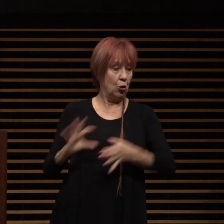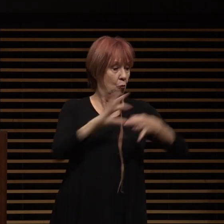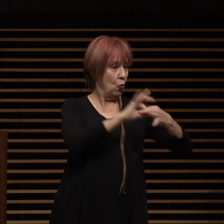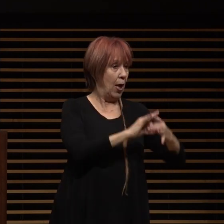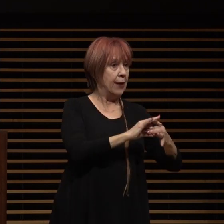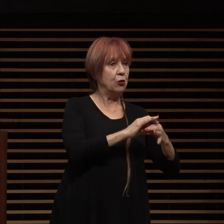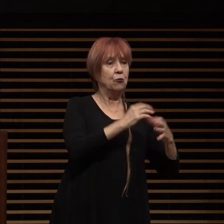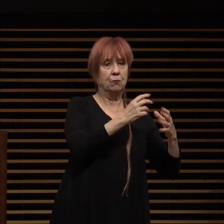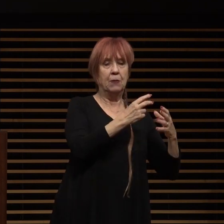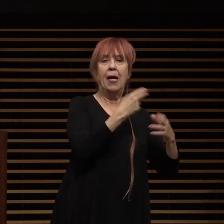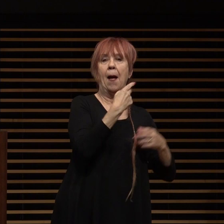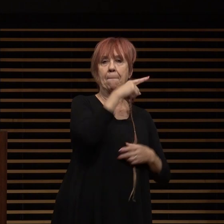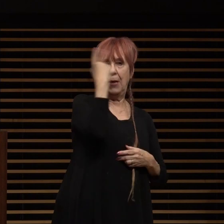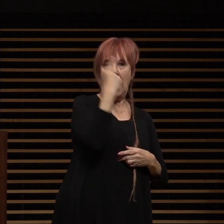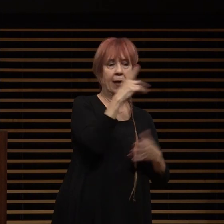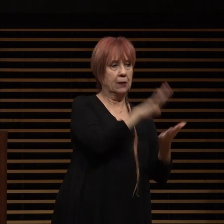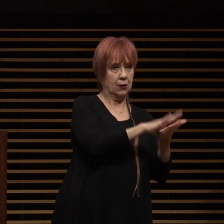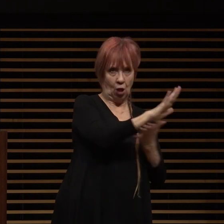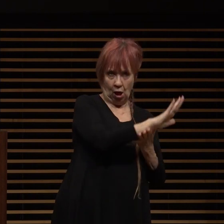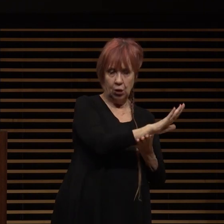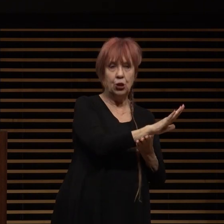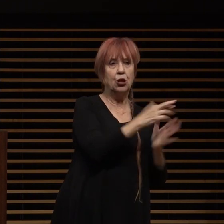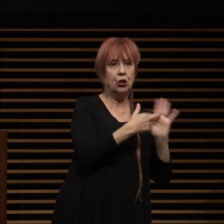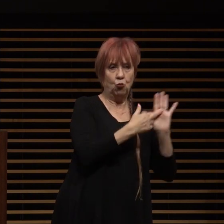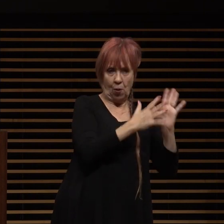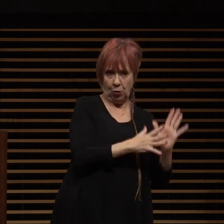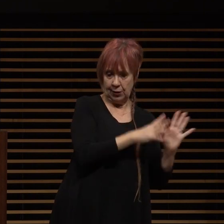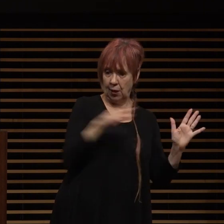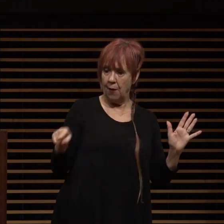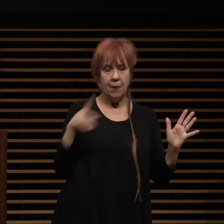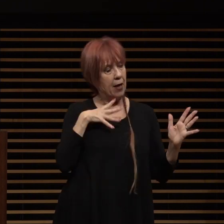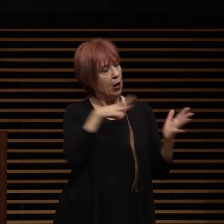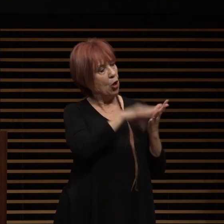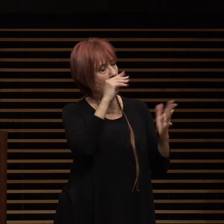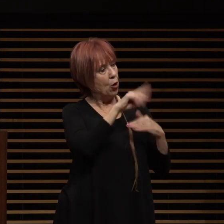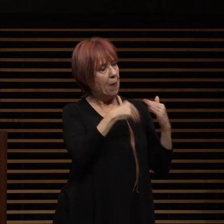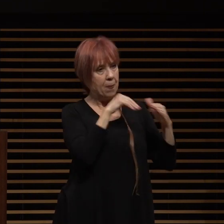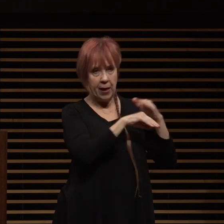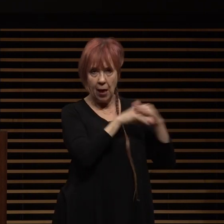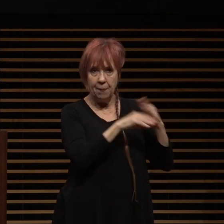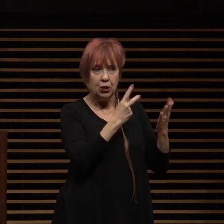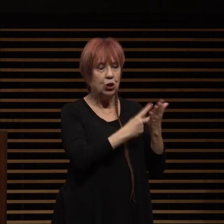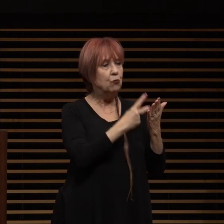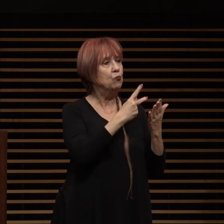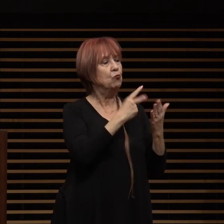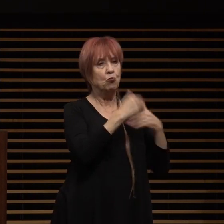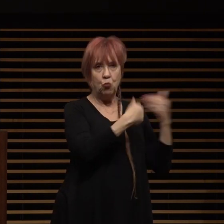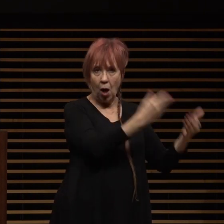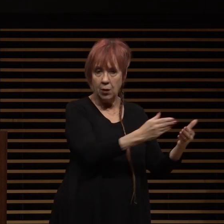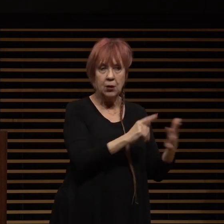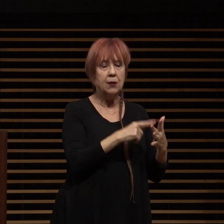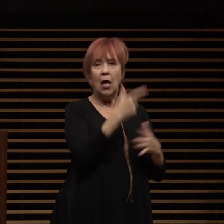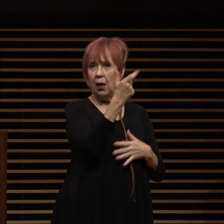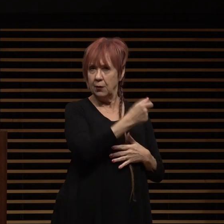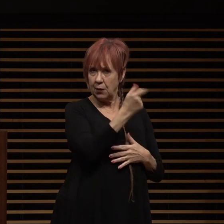university campus representatives so that they can learn about the admission process scholarship opportunities